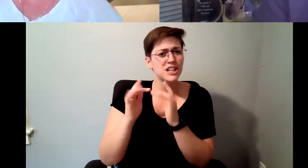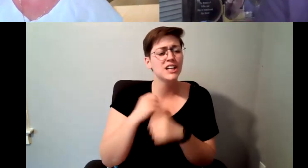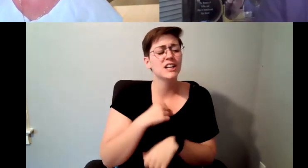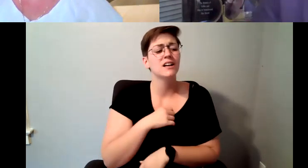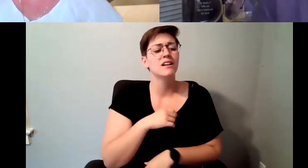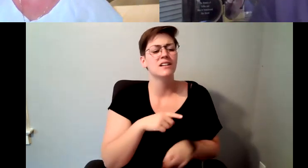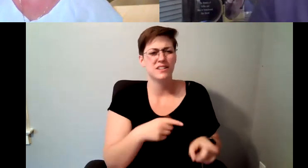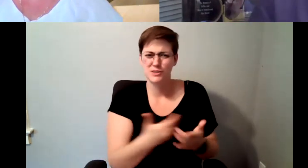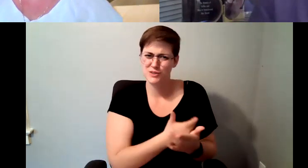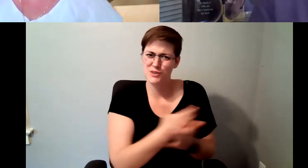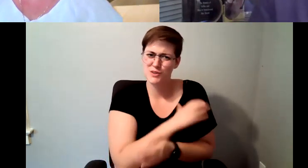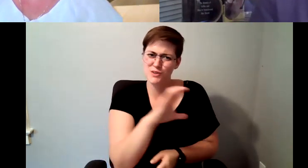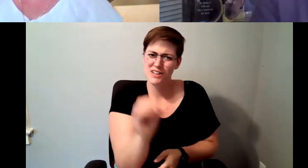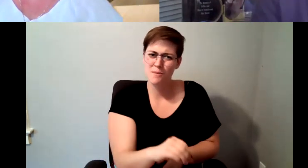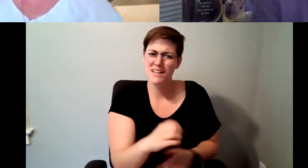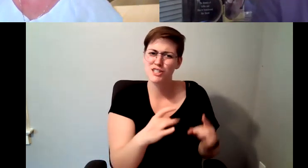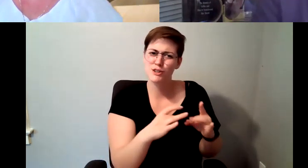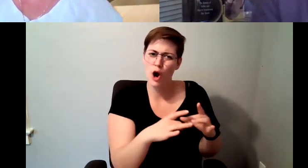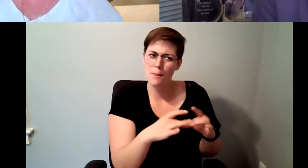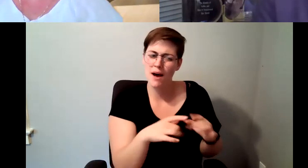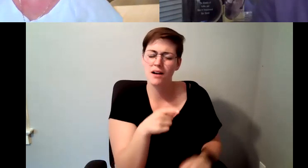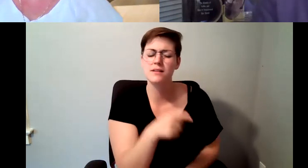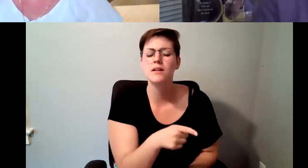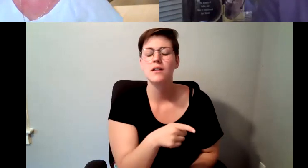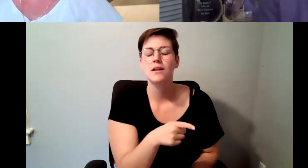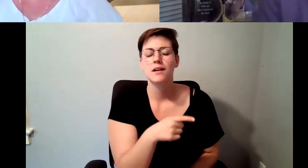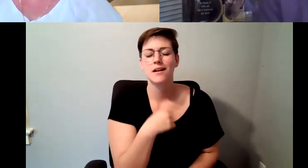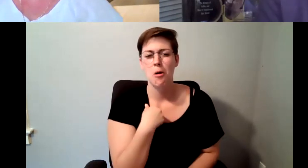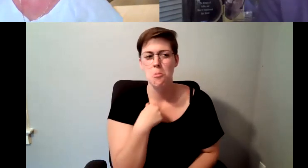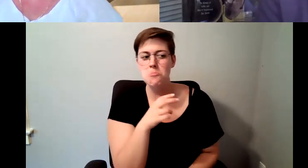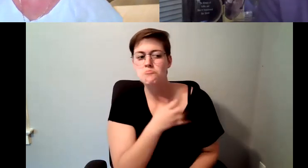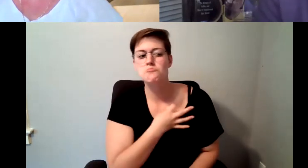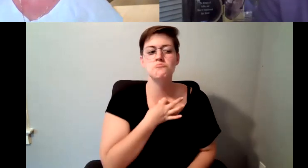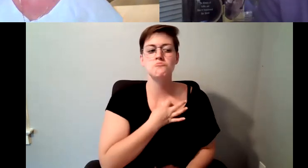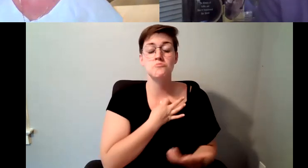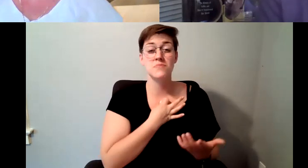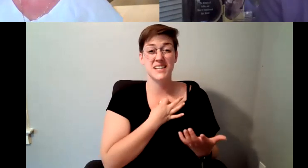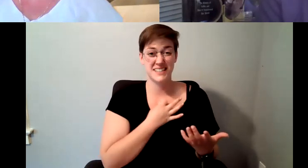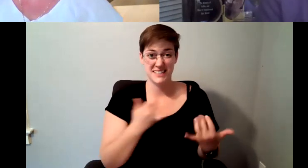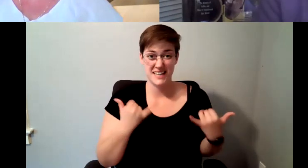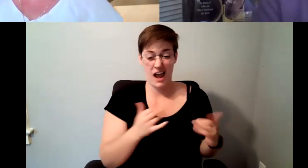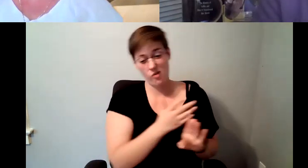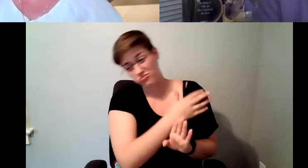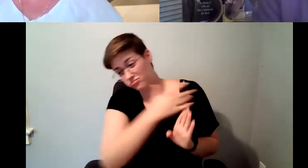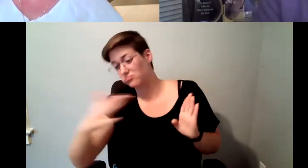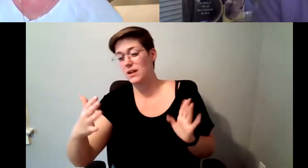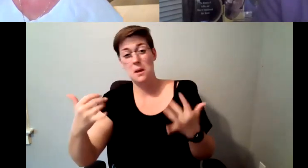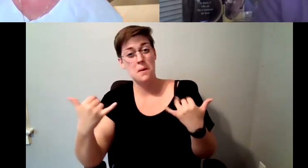D. Major Cohen: This this many years later I realized that I've lived through all 50